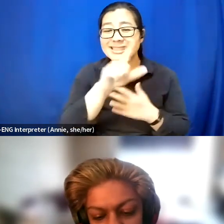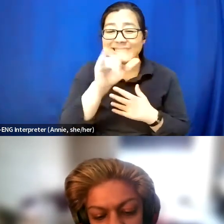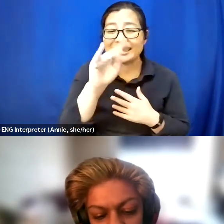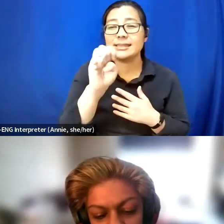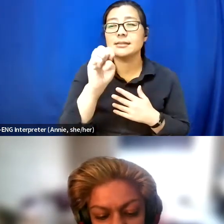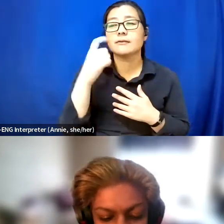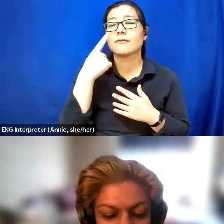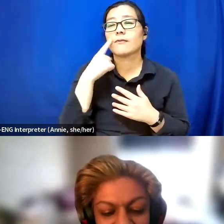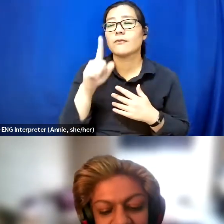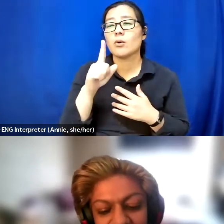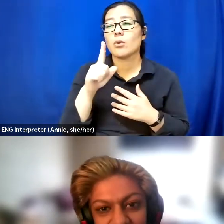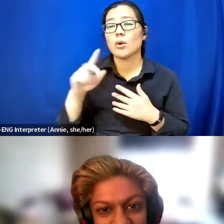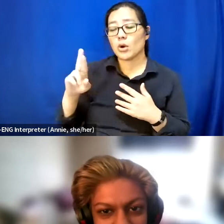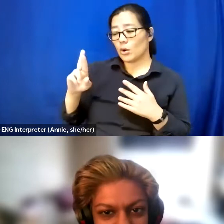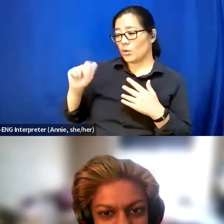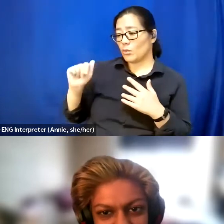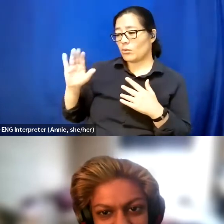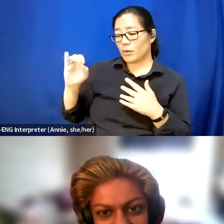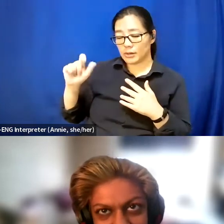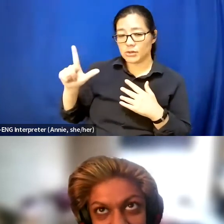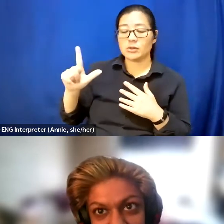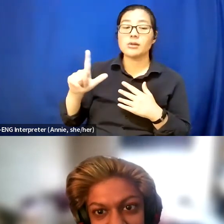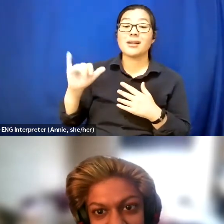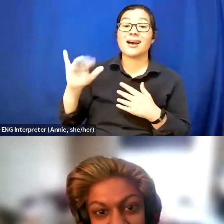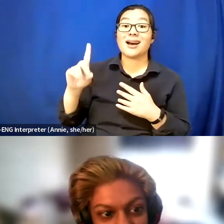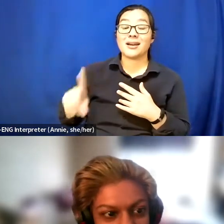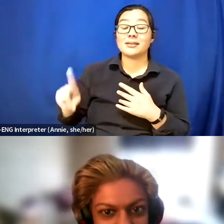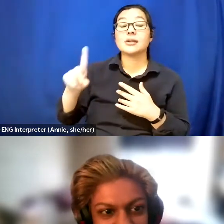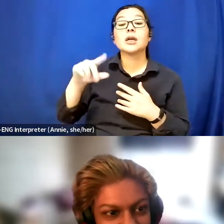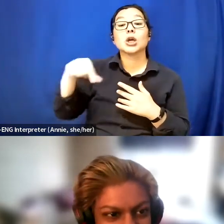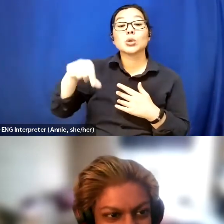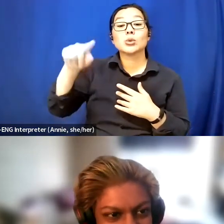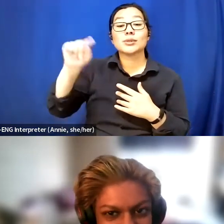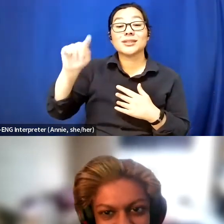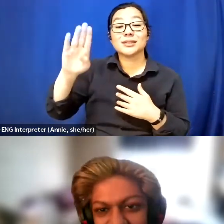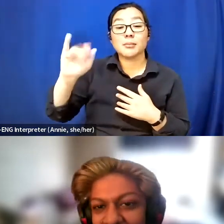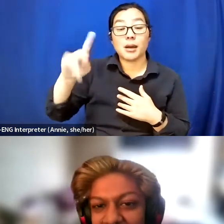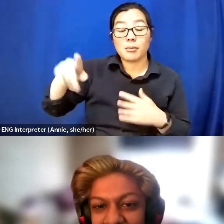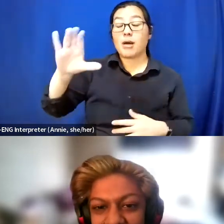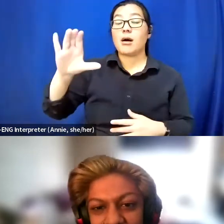And I get to interview a bunch of them, and they will be spotlighted on there.